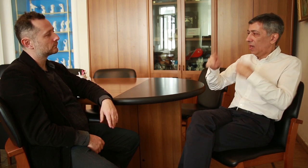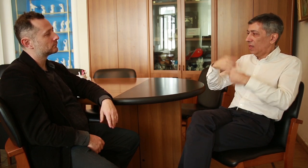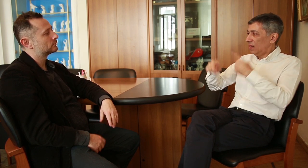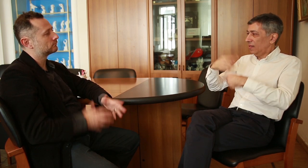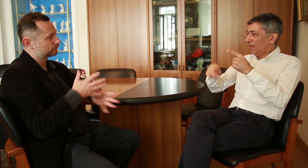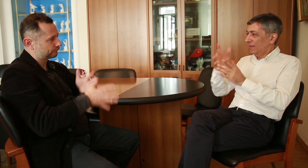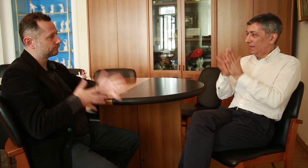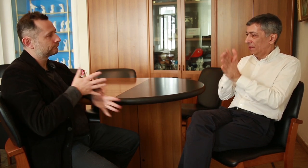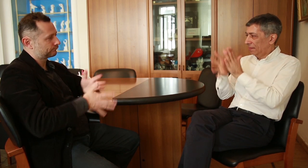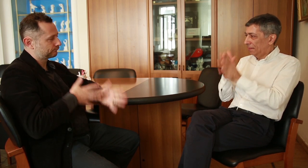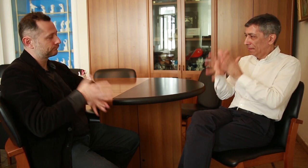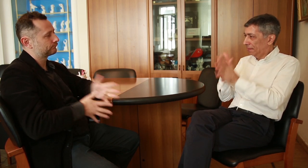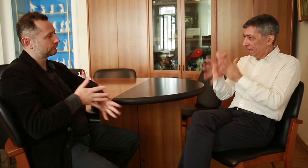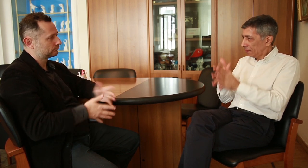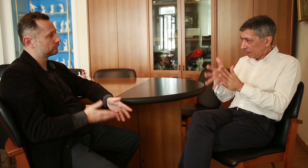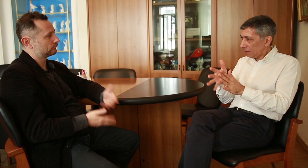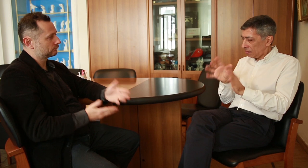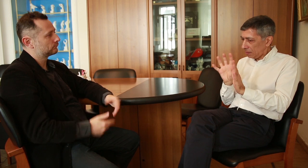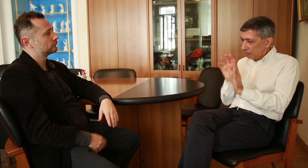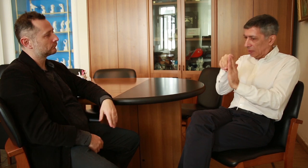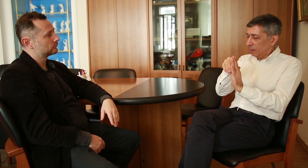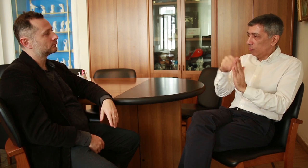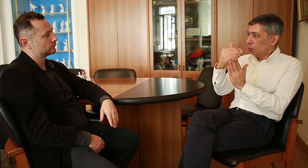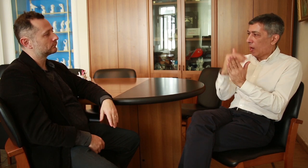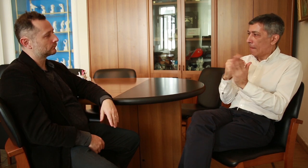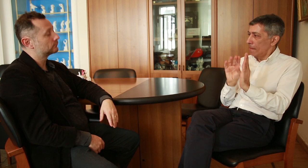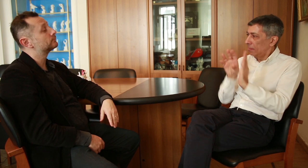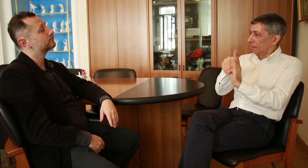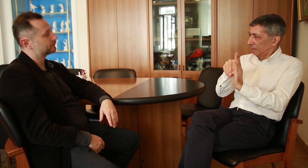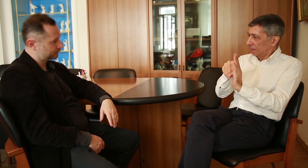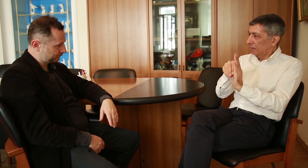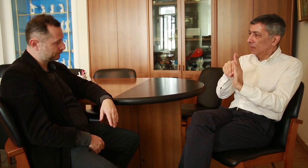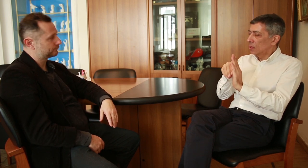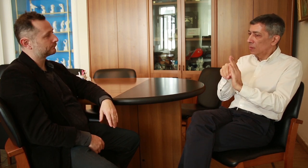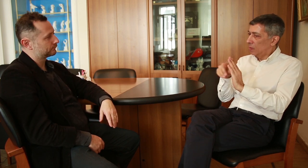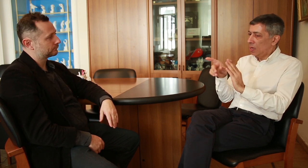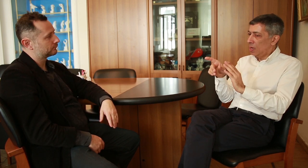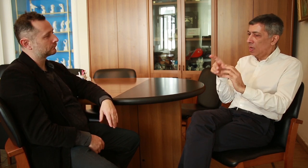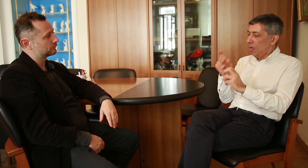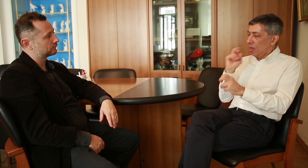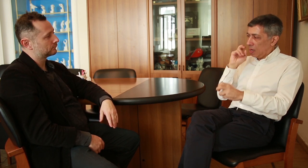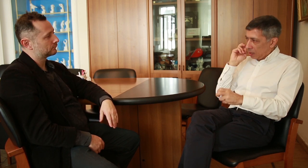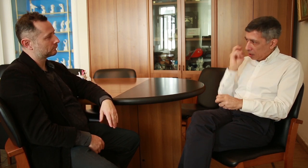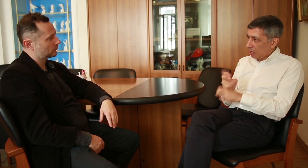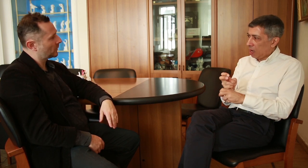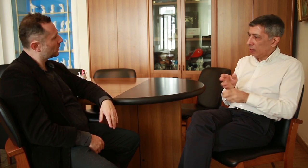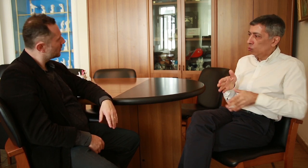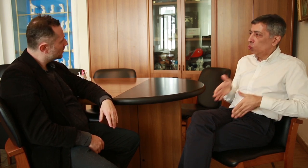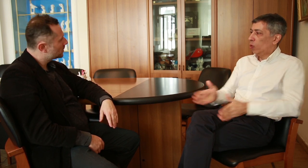Sign Language (RSL). We want to have the use of RSL recognized in every aspect of